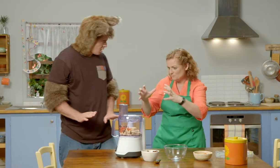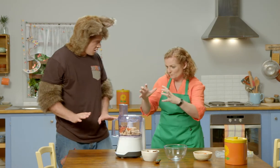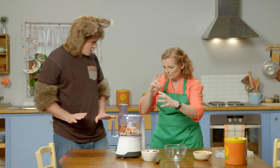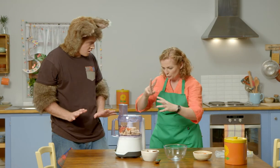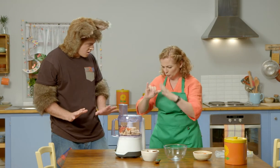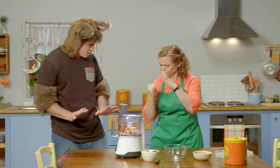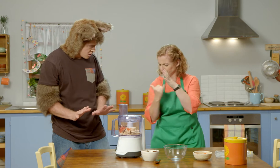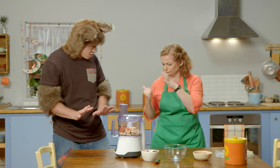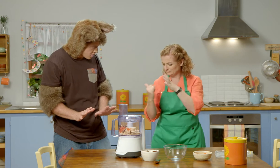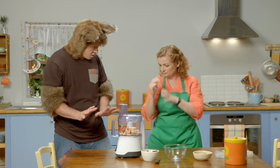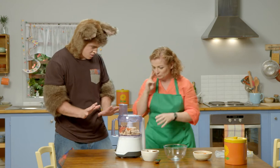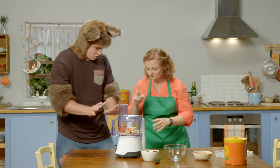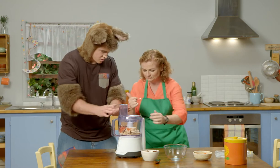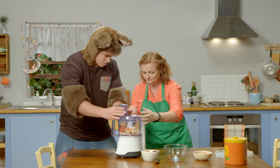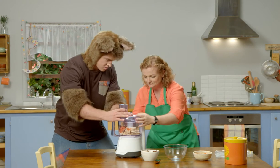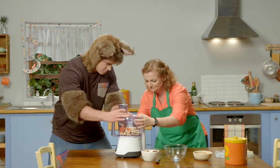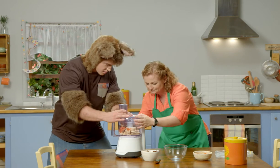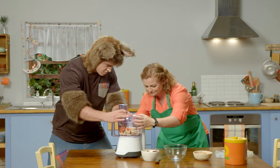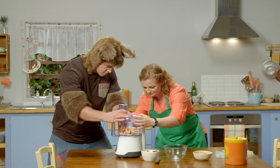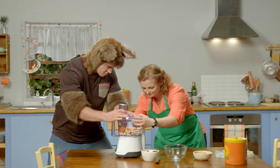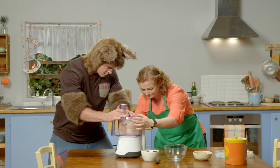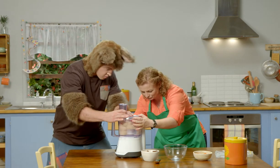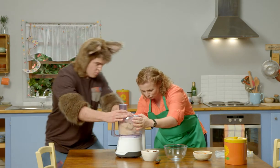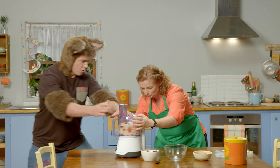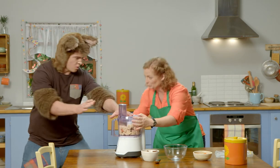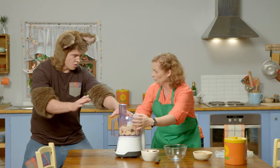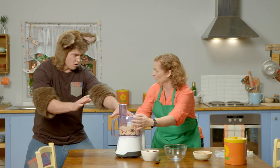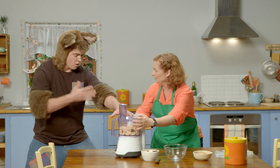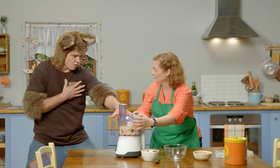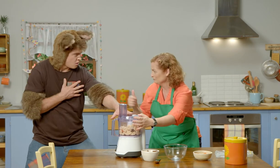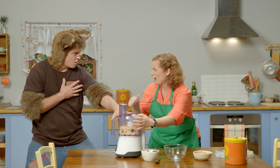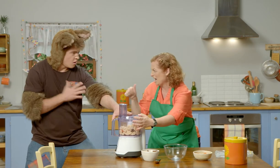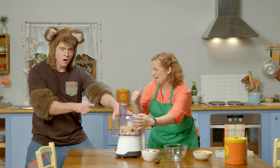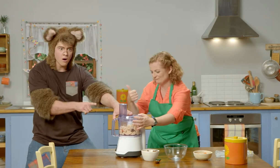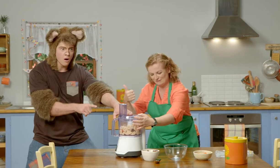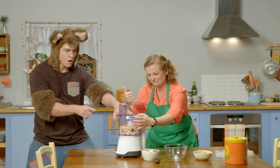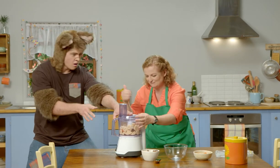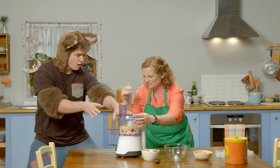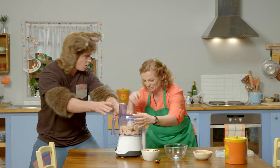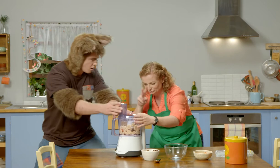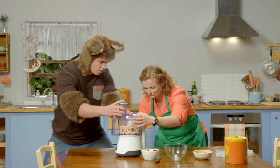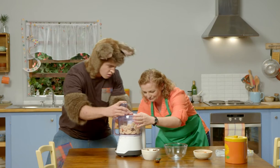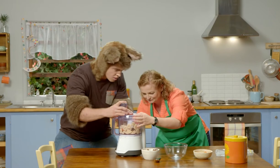Be careful! Now let's watch it get all mixed up. Whoa! It's all right, Possum.